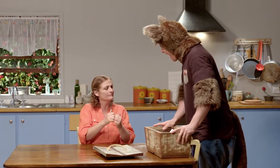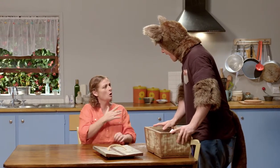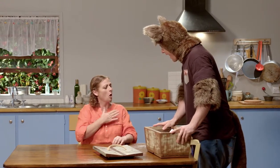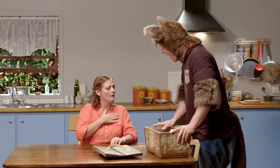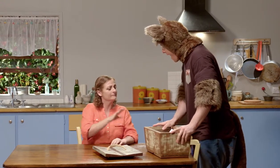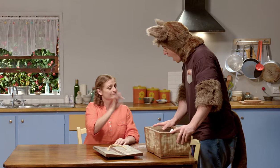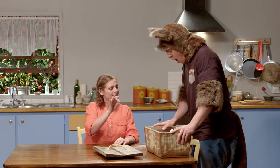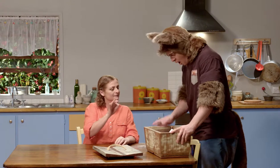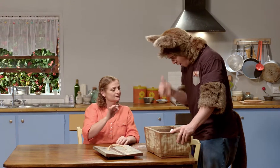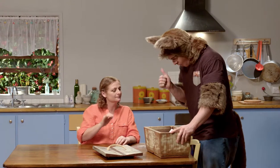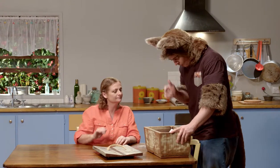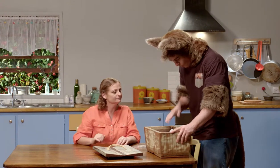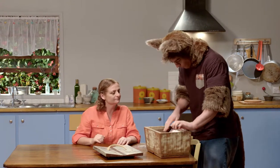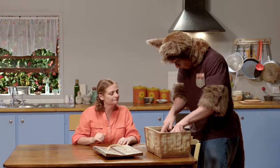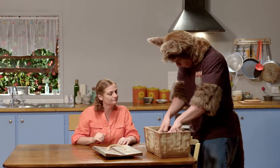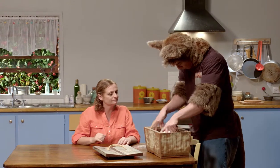Can you pick out some nice paper, Possum?